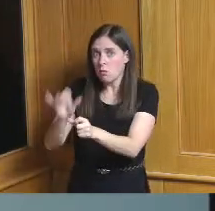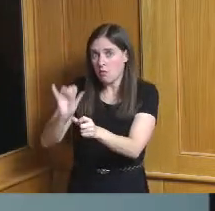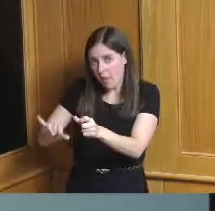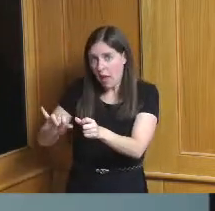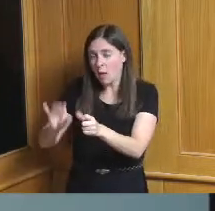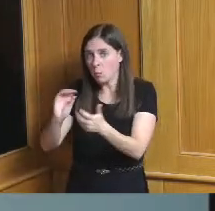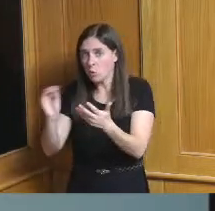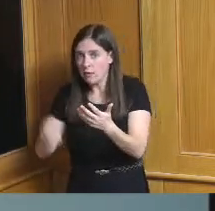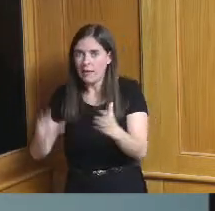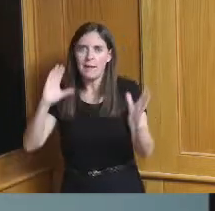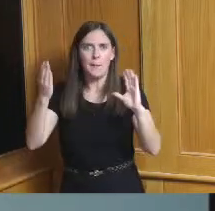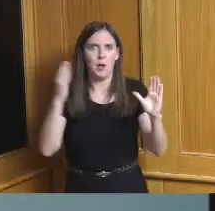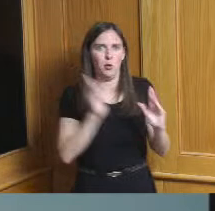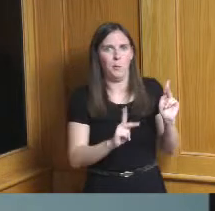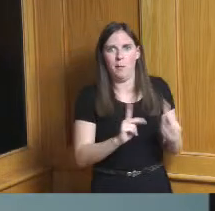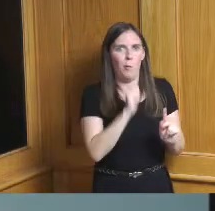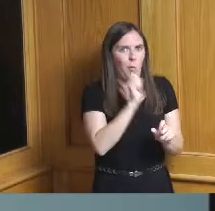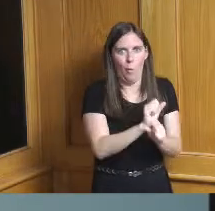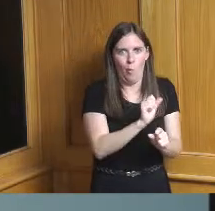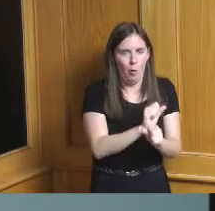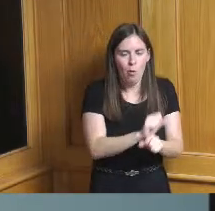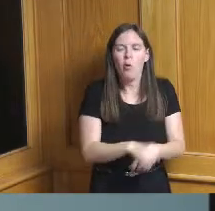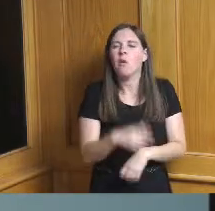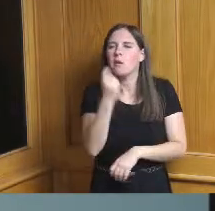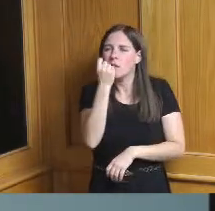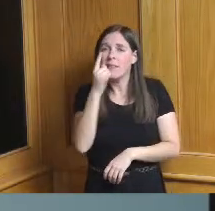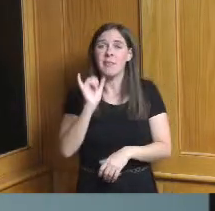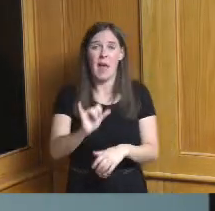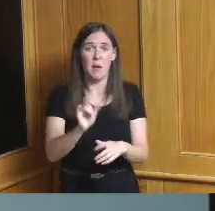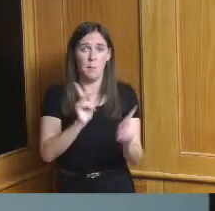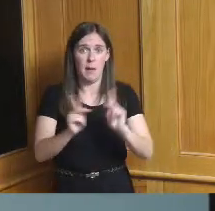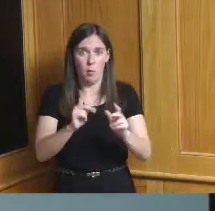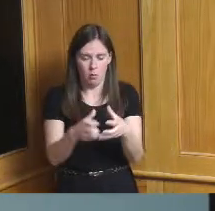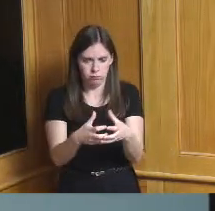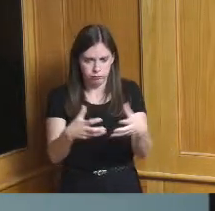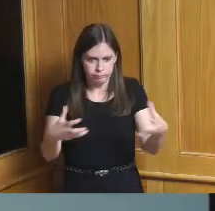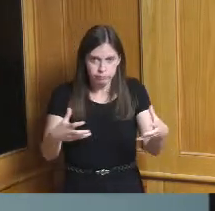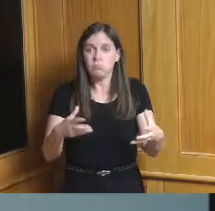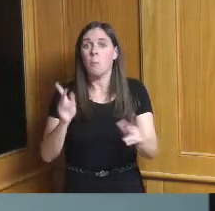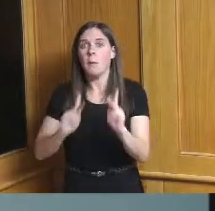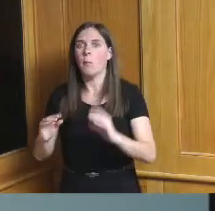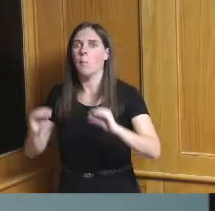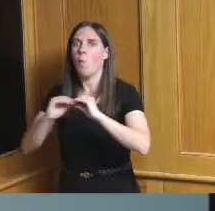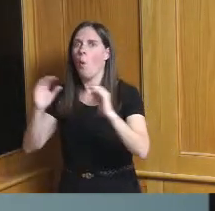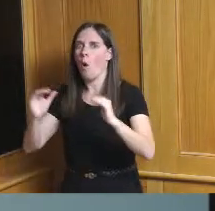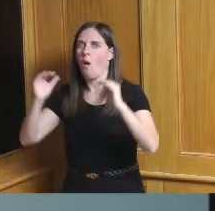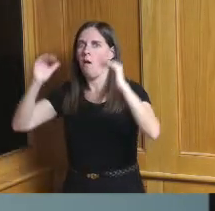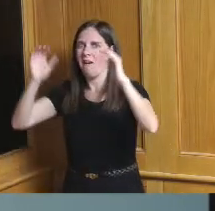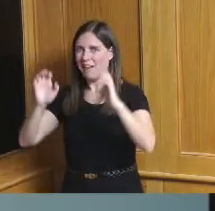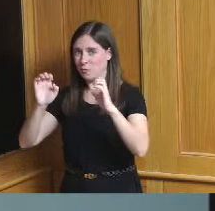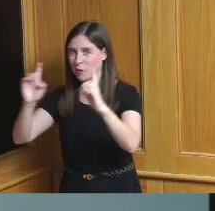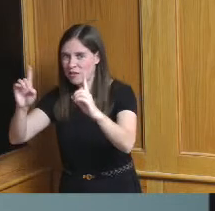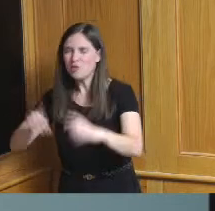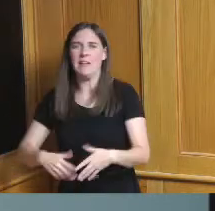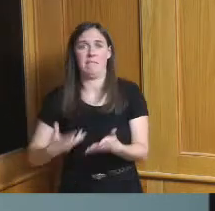we're suggesting that population growth educational advances wage growth income growth